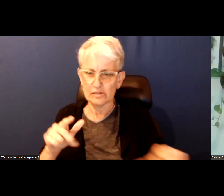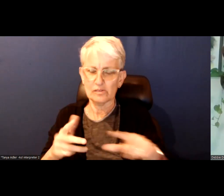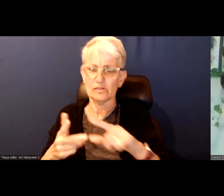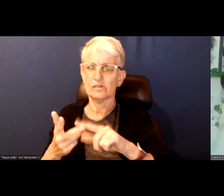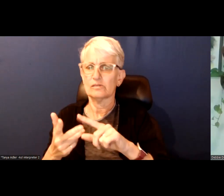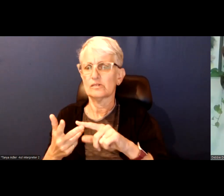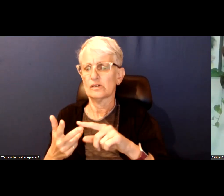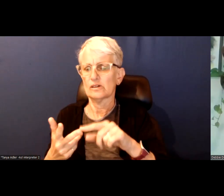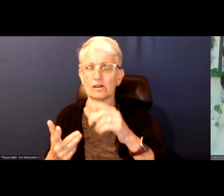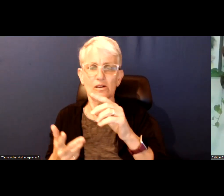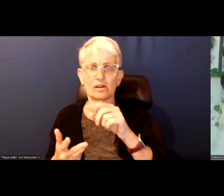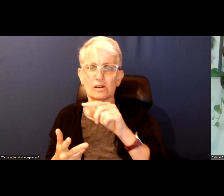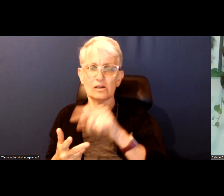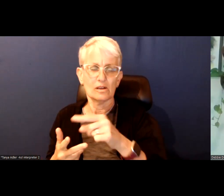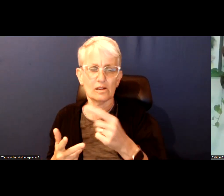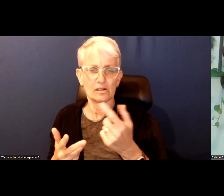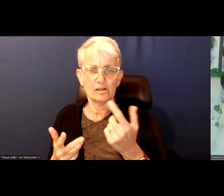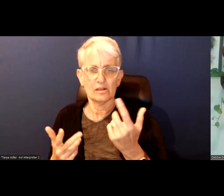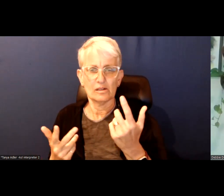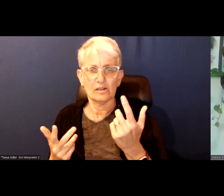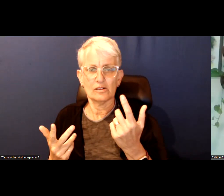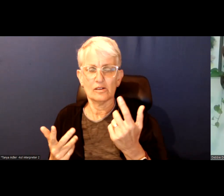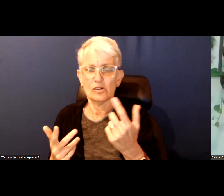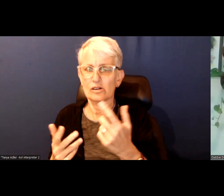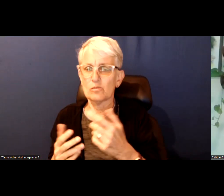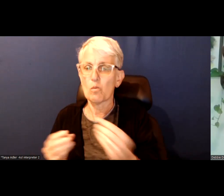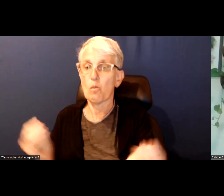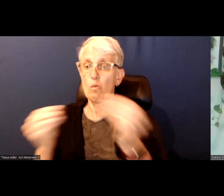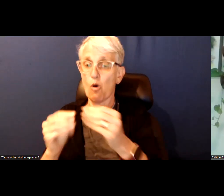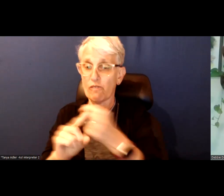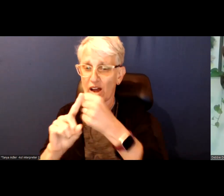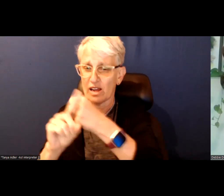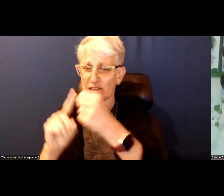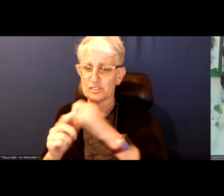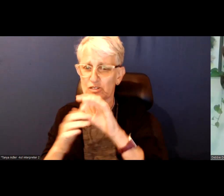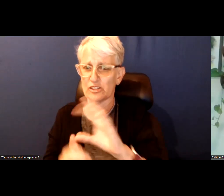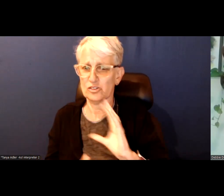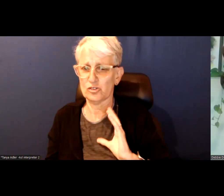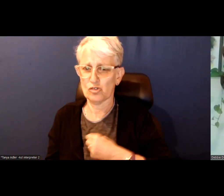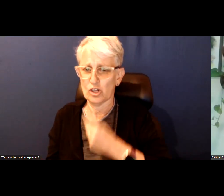will pay attention to the increasing violence against Trans particularly of color.